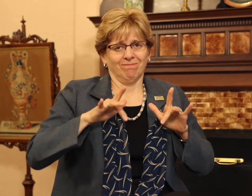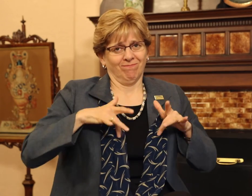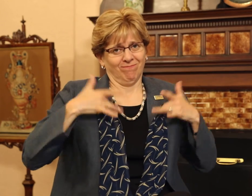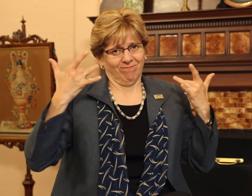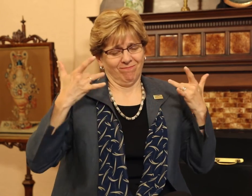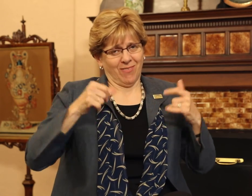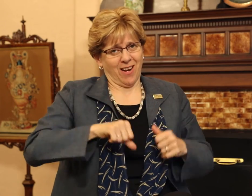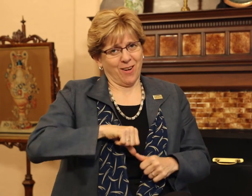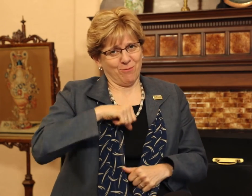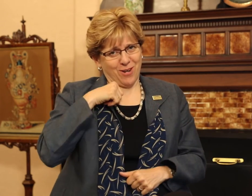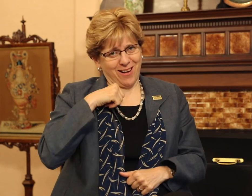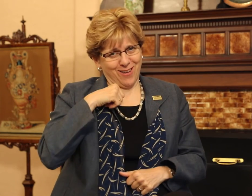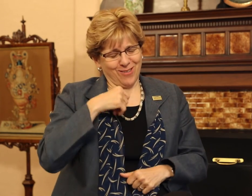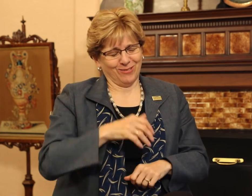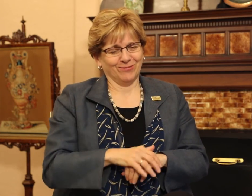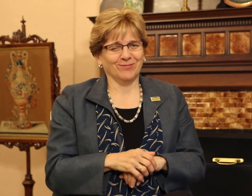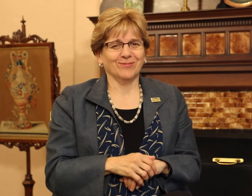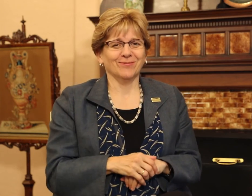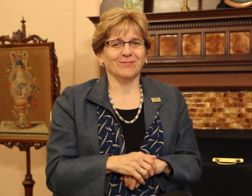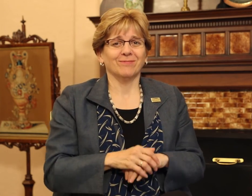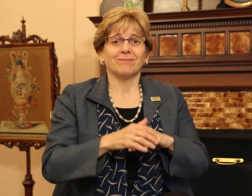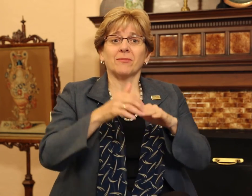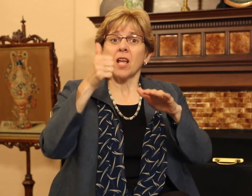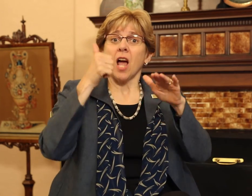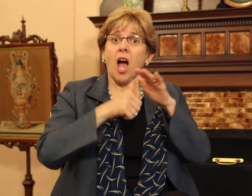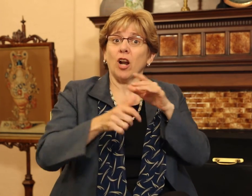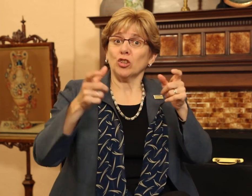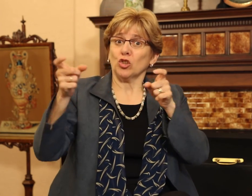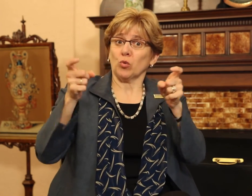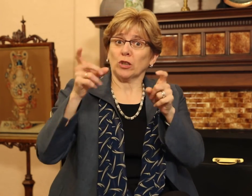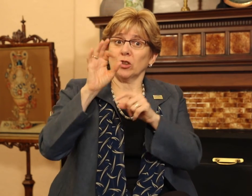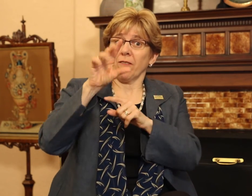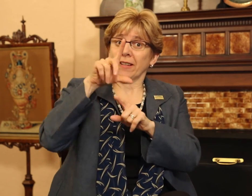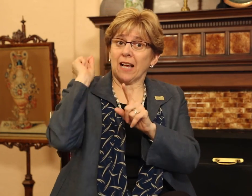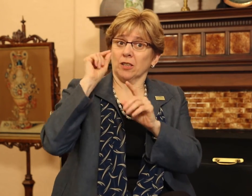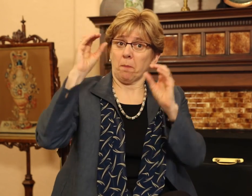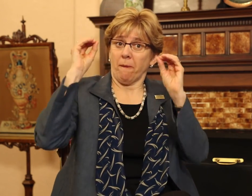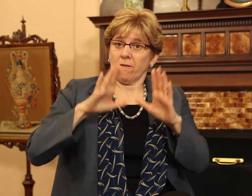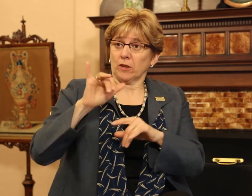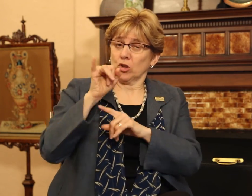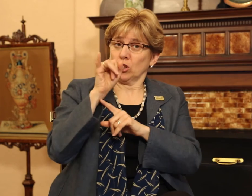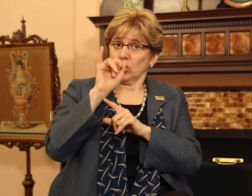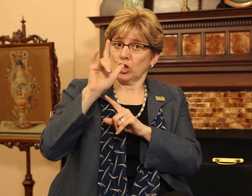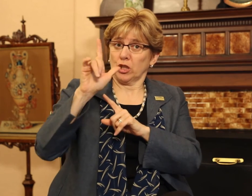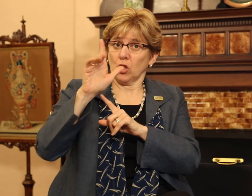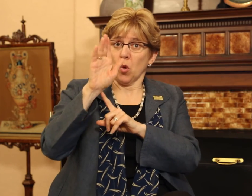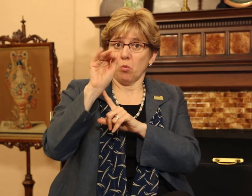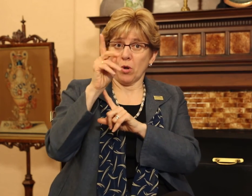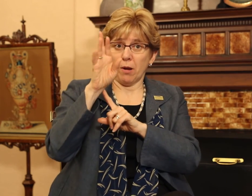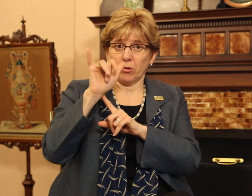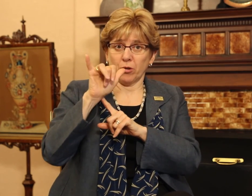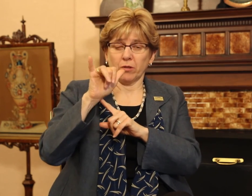I am thrilled and proud. Under the direction of Gallaudet’s Professor Jill Bradbury,